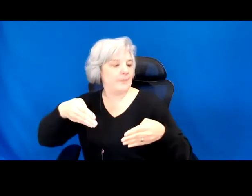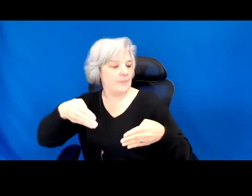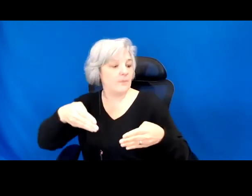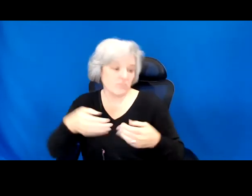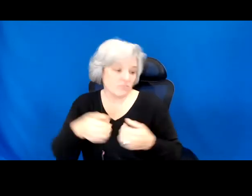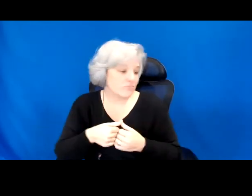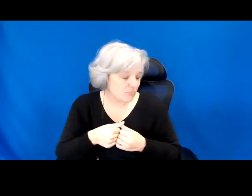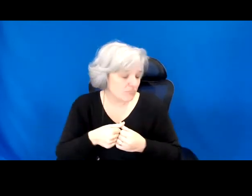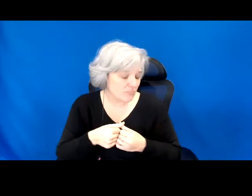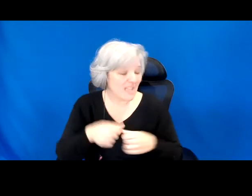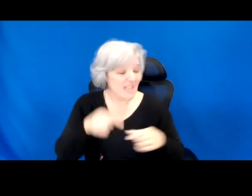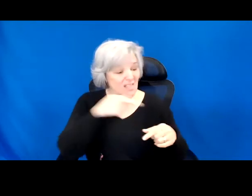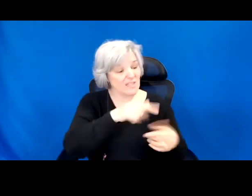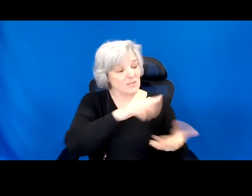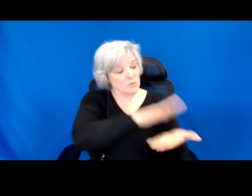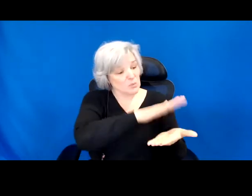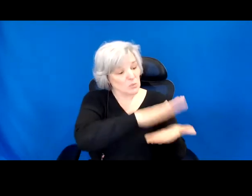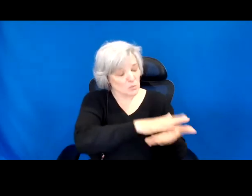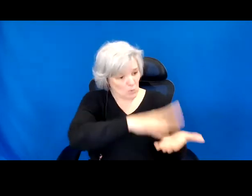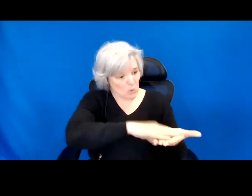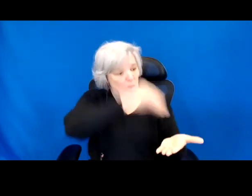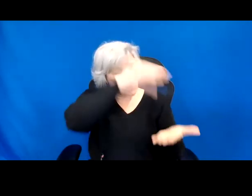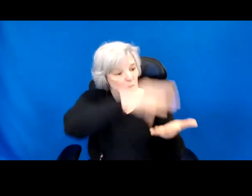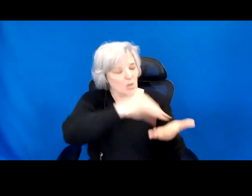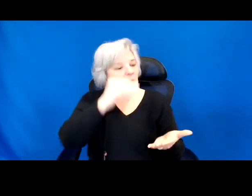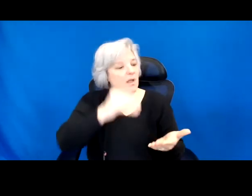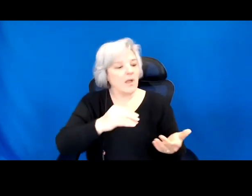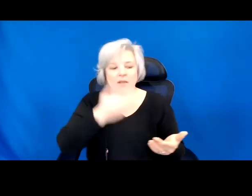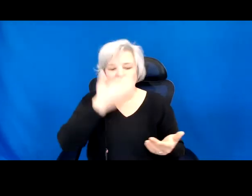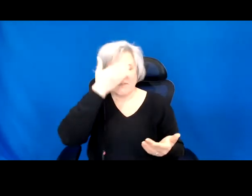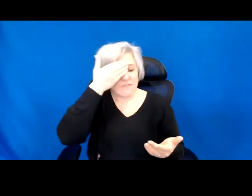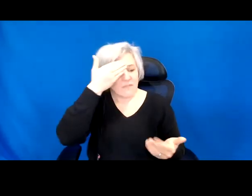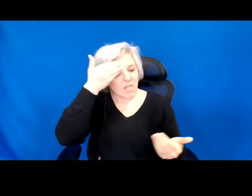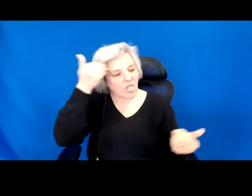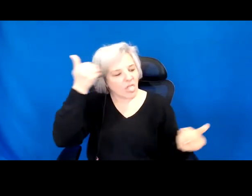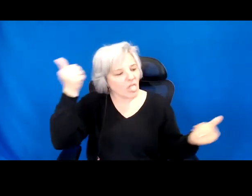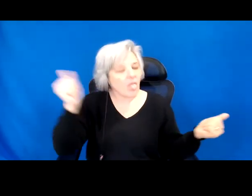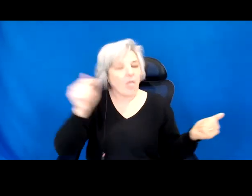This form of education willfully forgets the lives that were destroyed, the bodies that